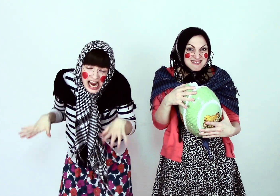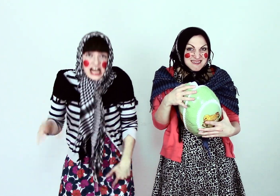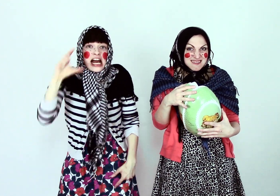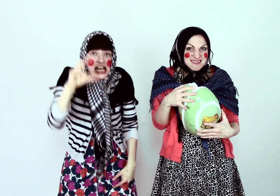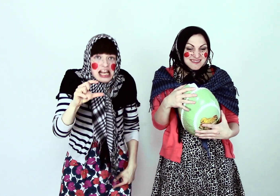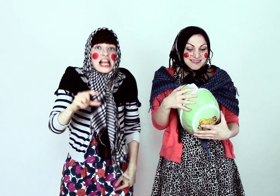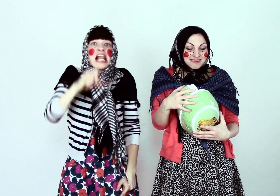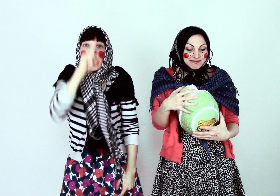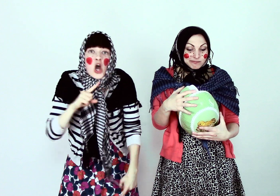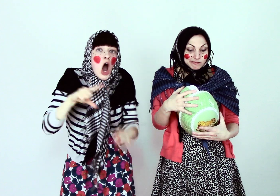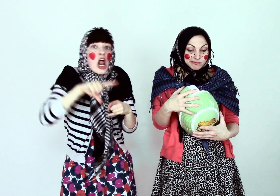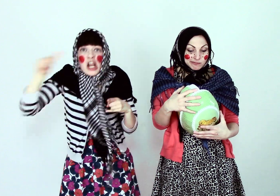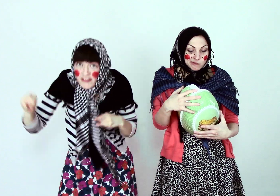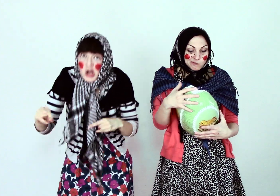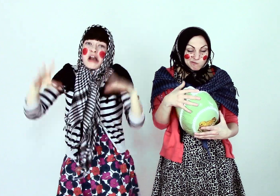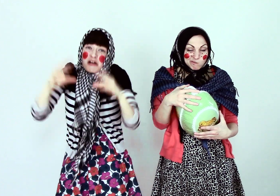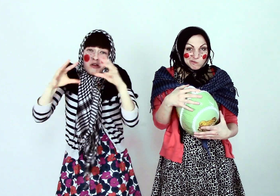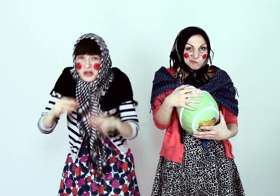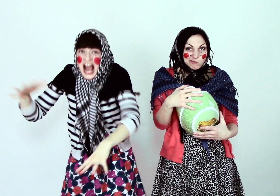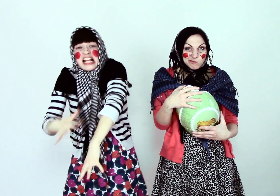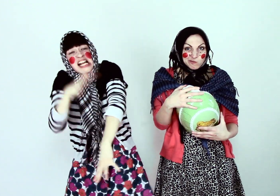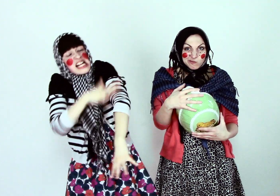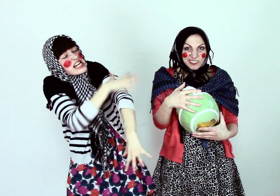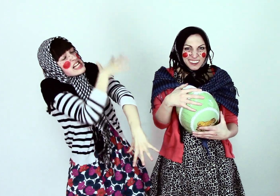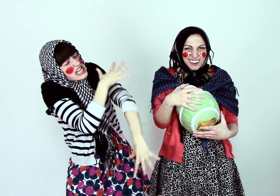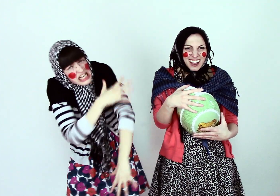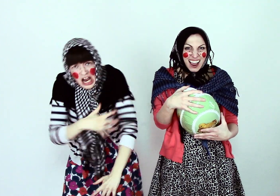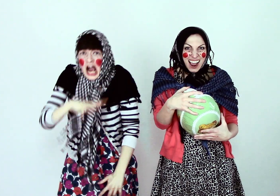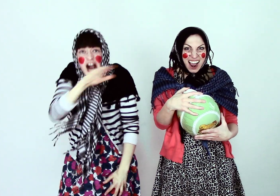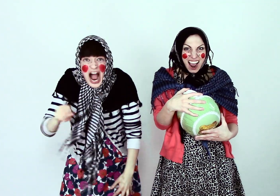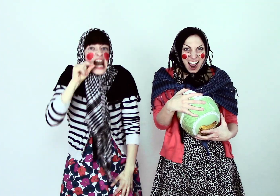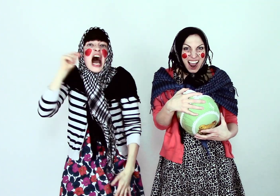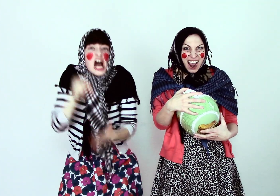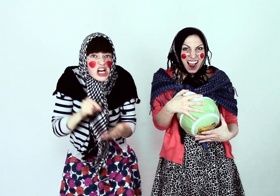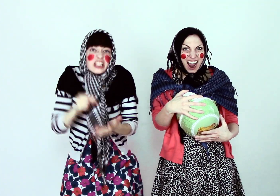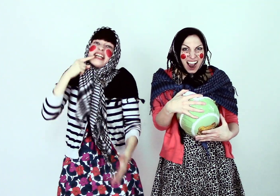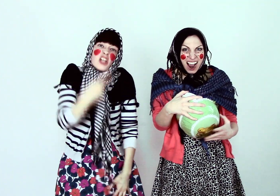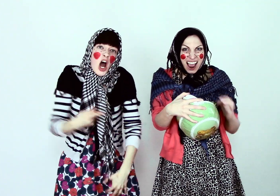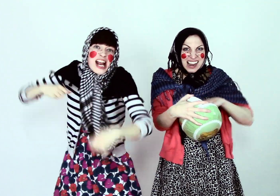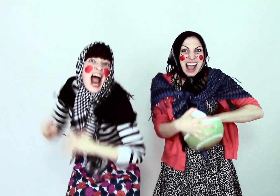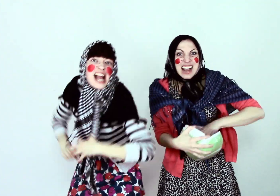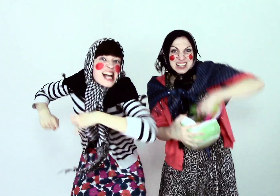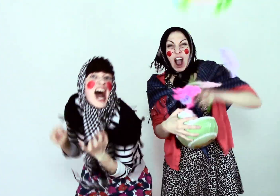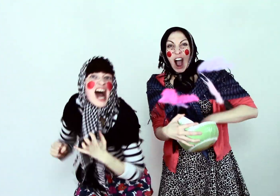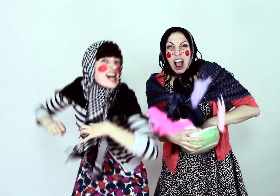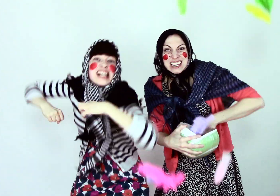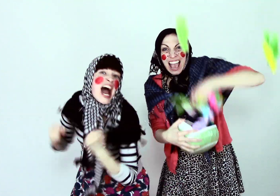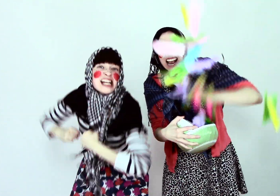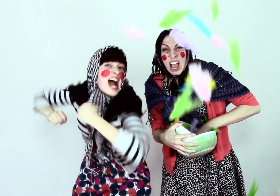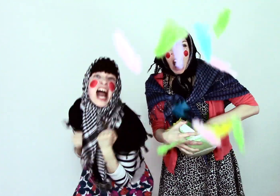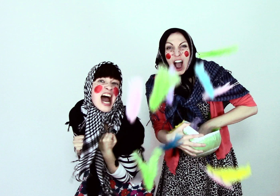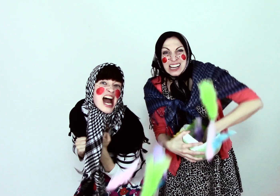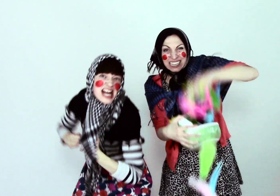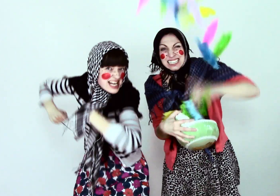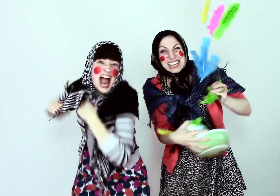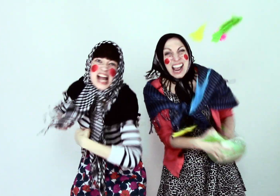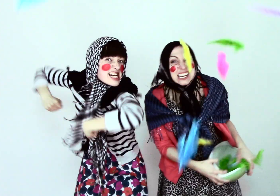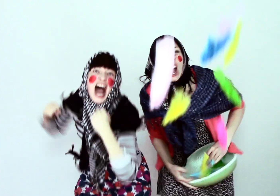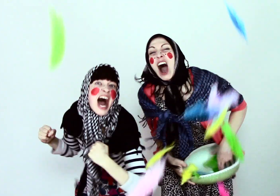THE LITTLE GULL FLUFF WITH SOFT FEATHERS AND ALL THE HENS WERE SAYING: "KA-KA-KA-KA-KA-KAA!"